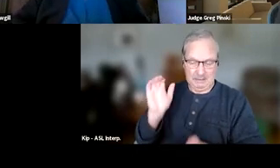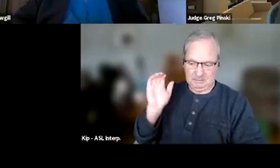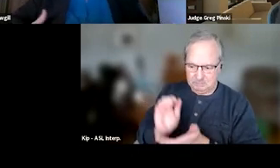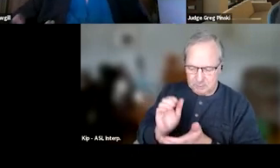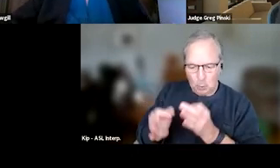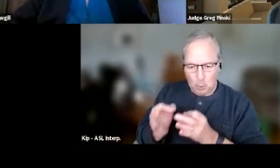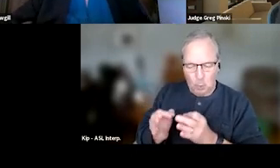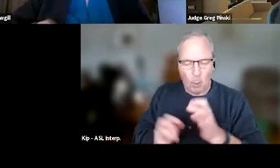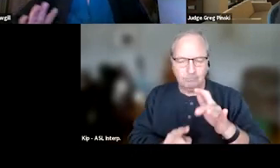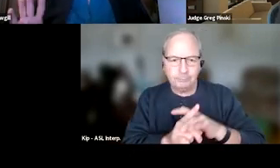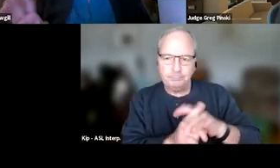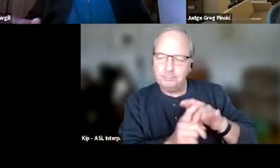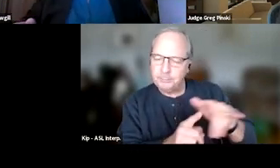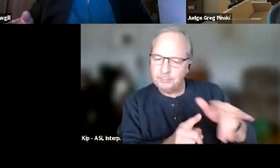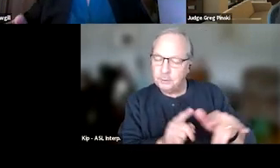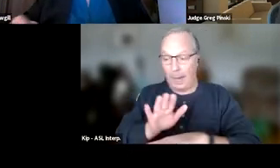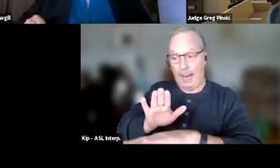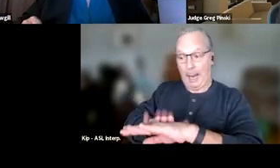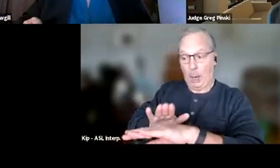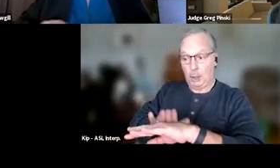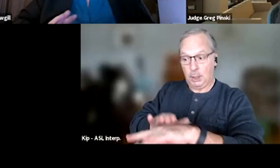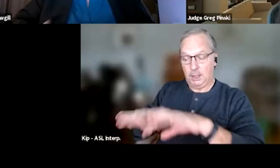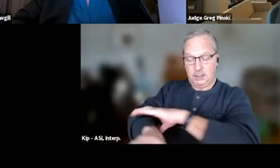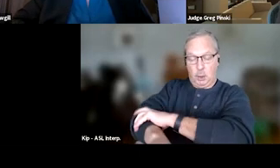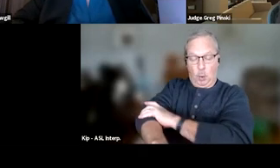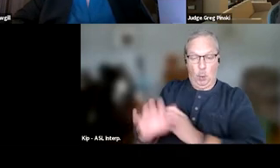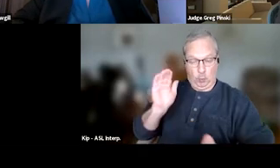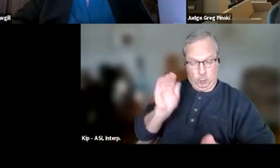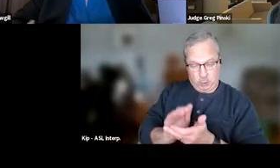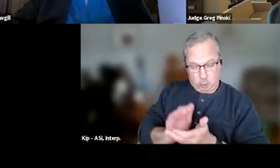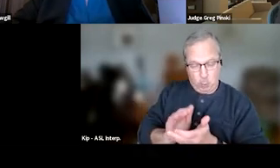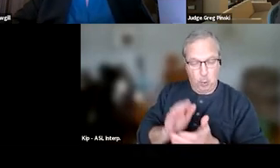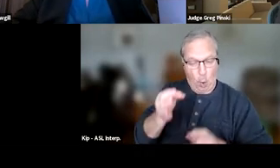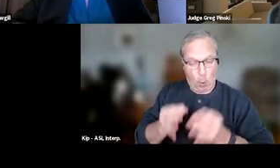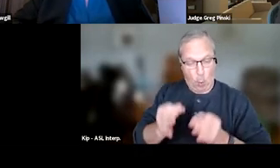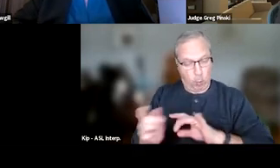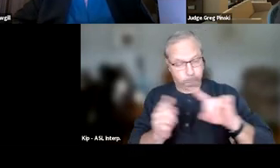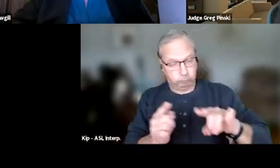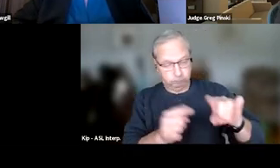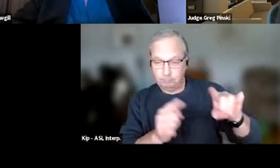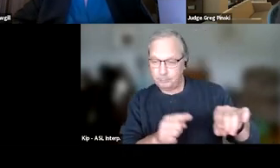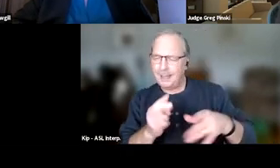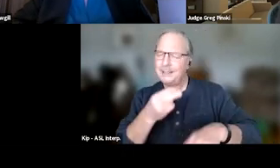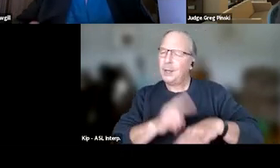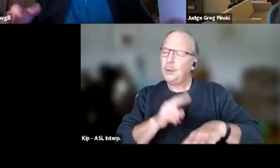Now, a word of caution, this reduced court appearances and reduction of things, that's kind of a normal phase progression, right?